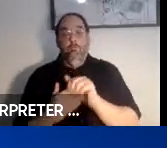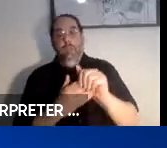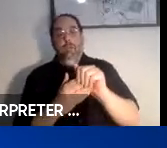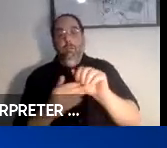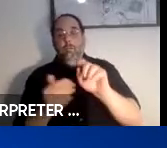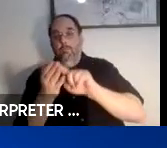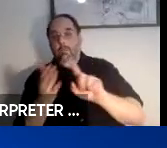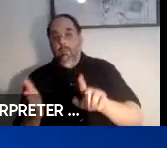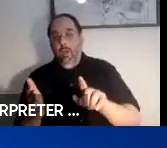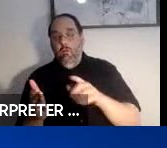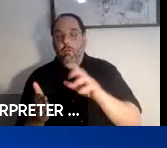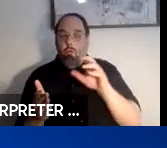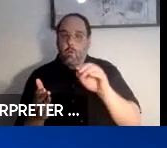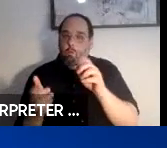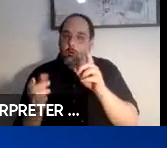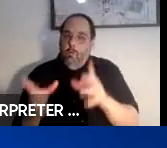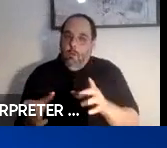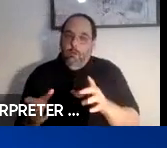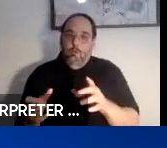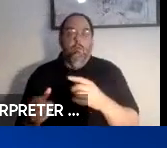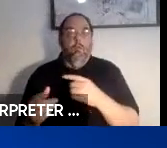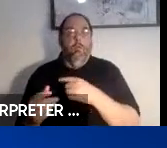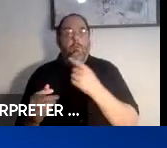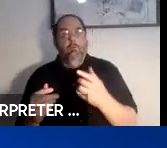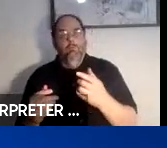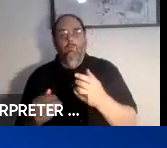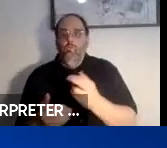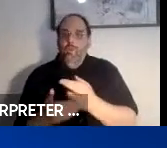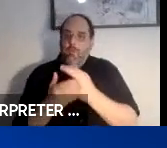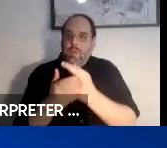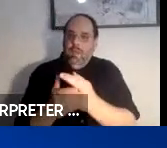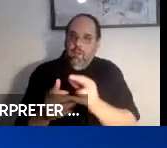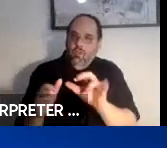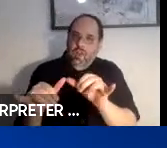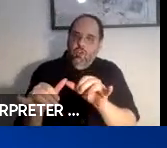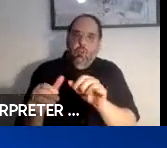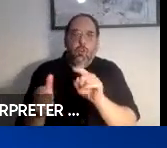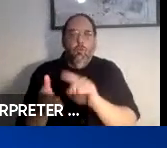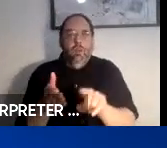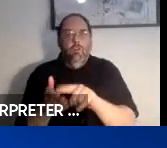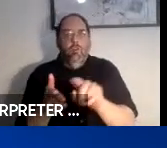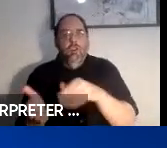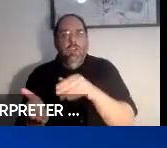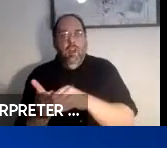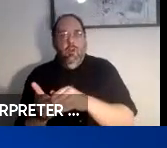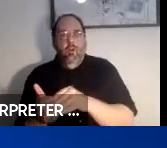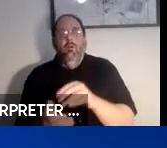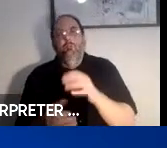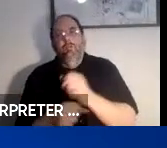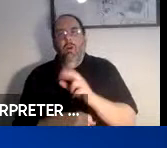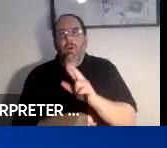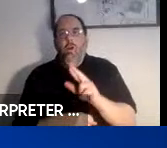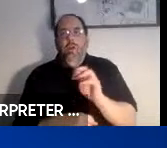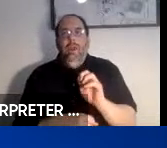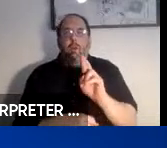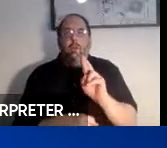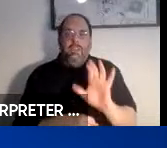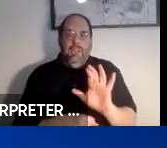and co-Director for the Rehabilitation Engineering Research Center, or RERC, on Accessible Public